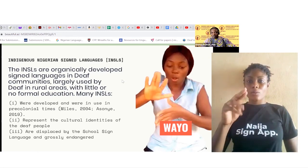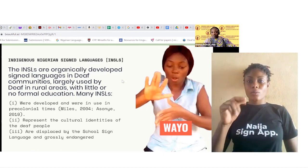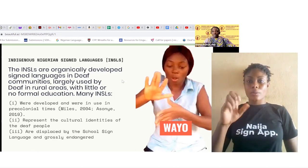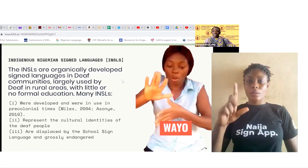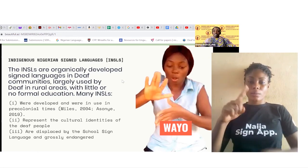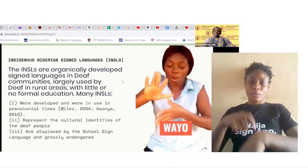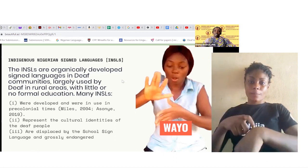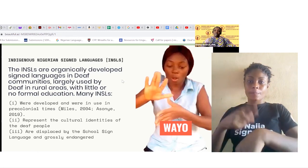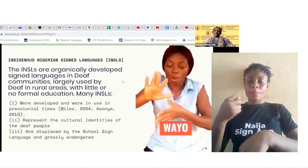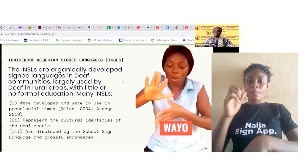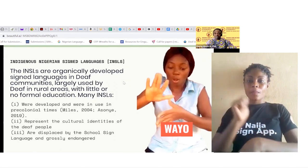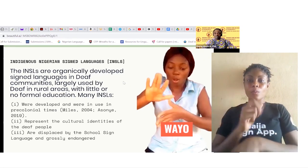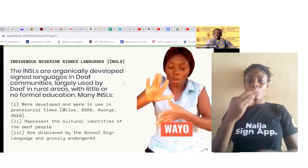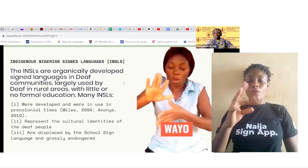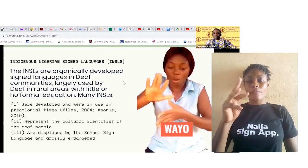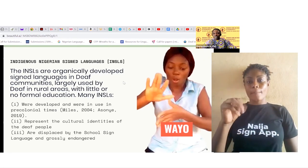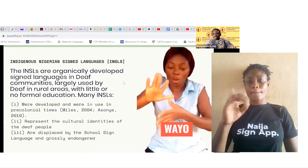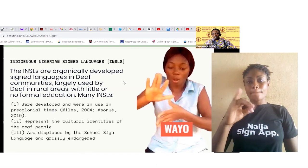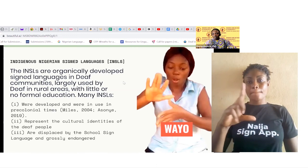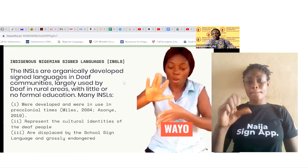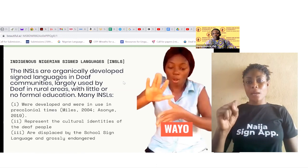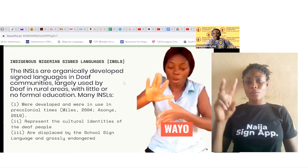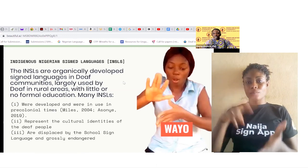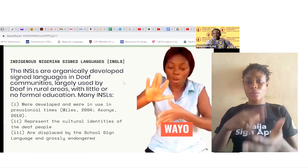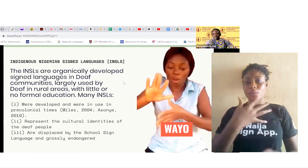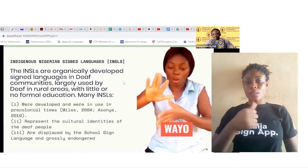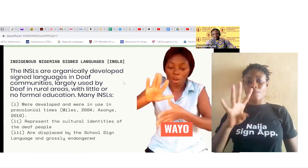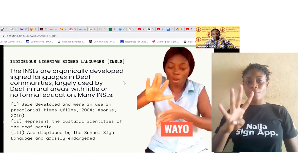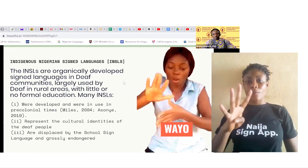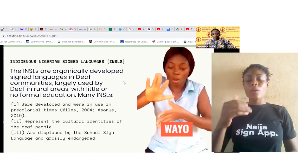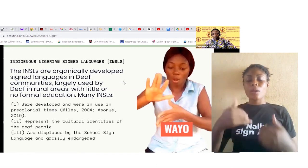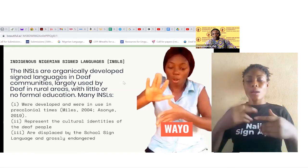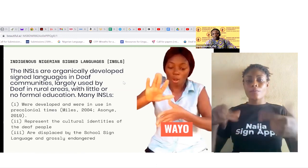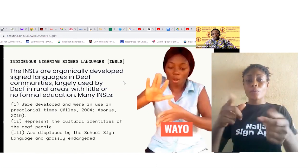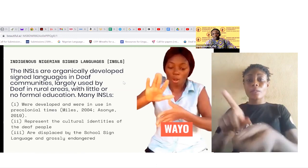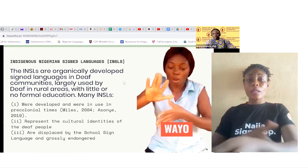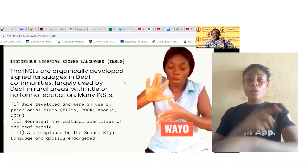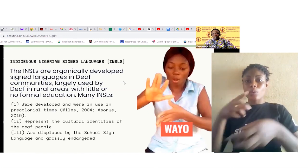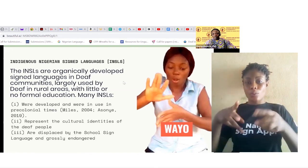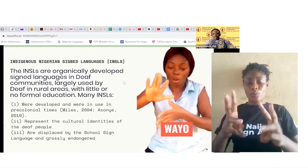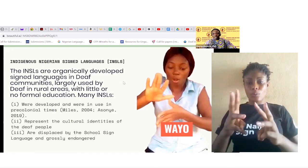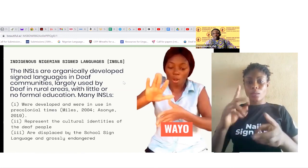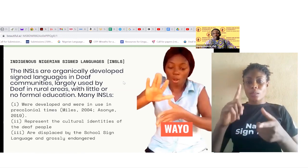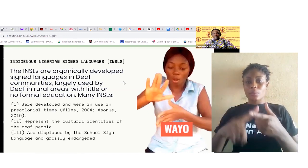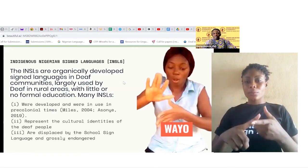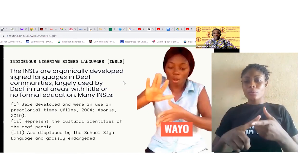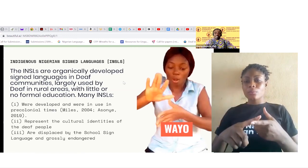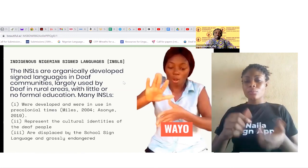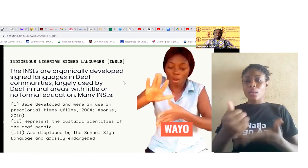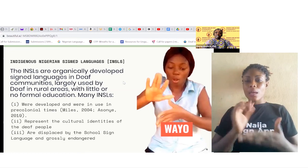way in giving us some missing pieces of evidence that proved that indigenous Nigerian Sign